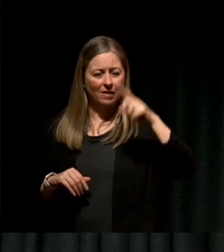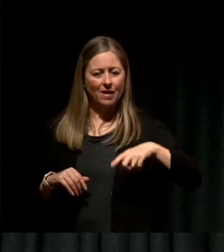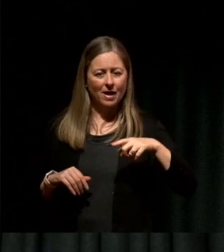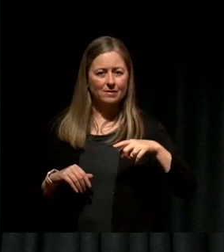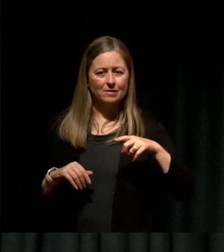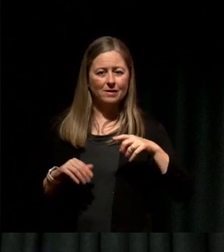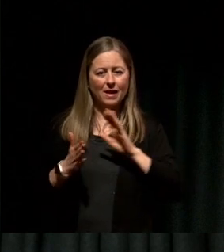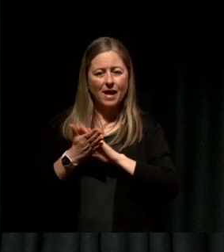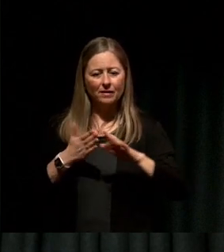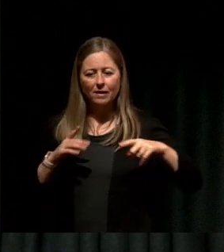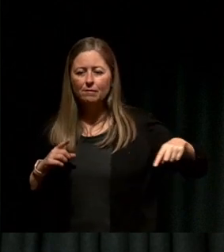just in the state alone.